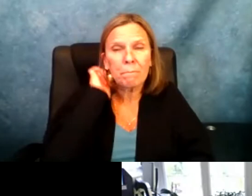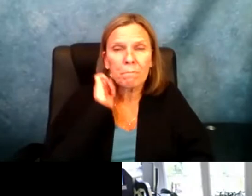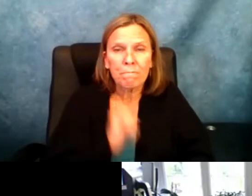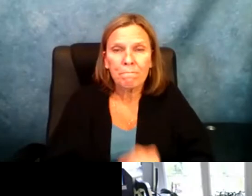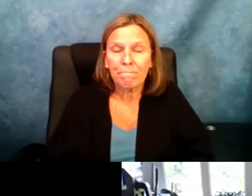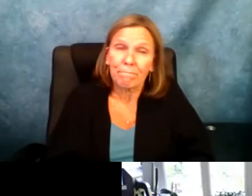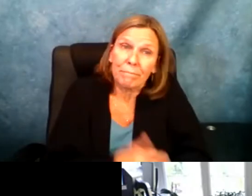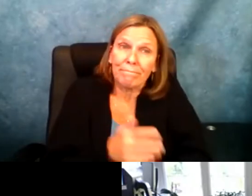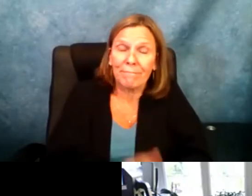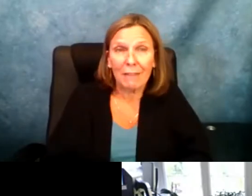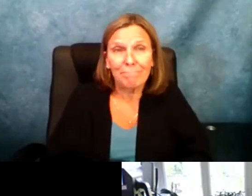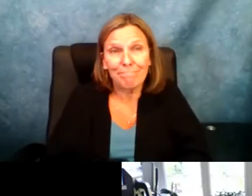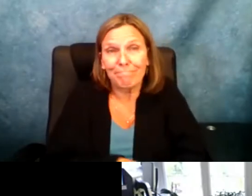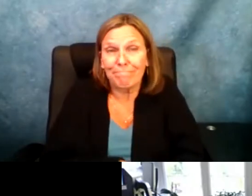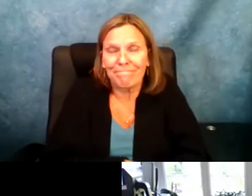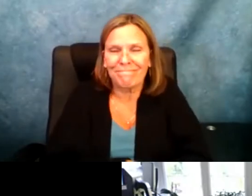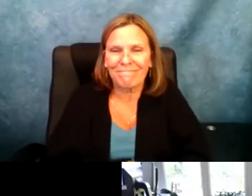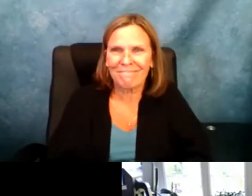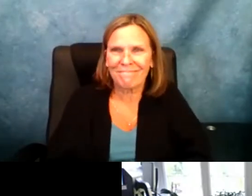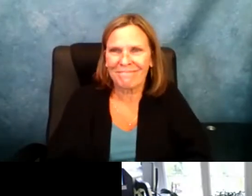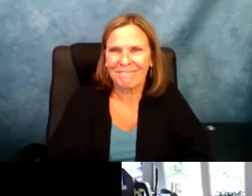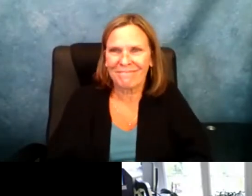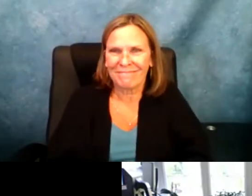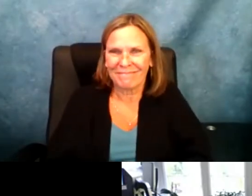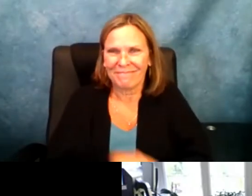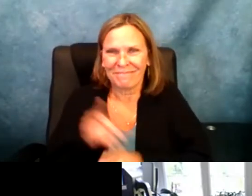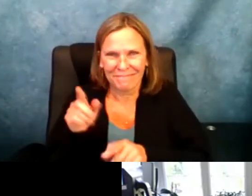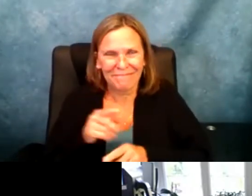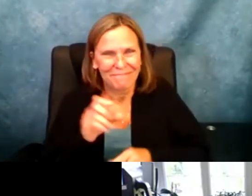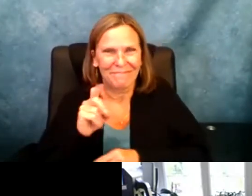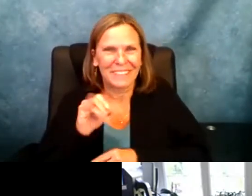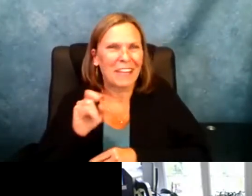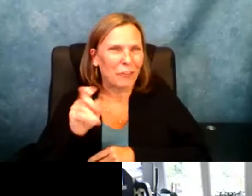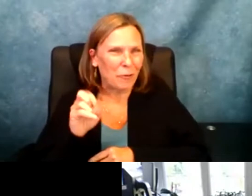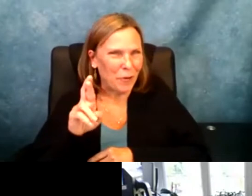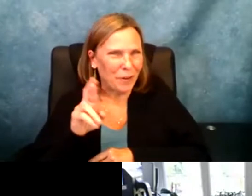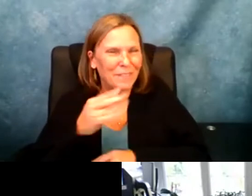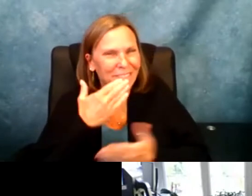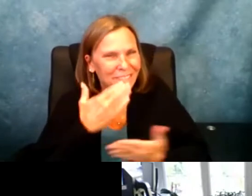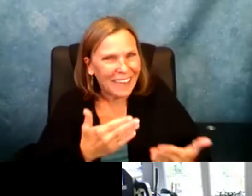8th grade.